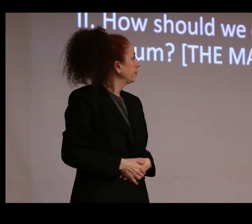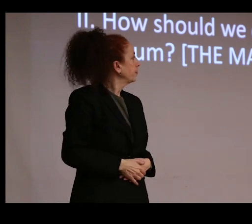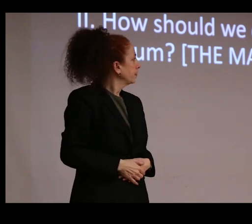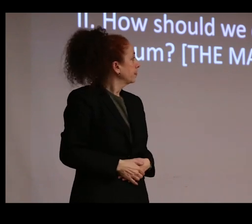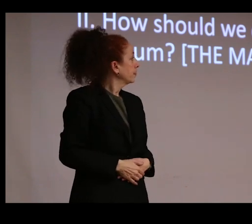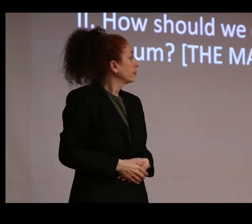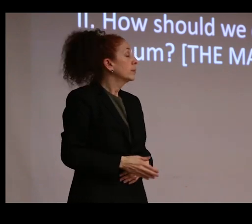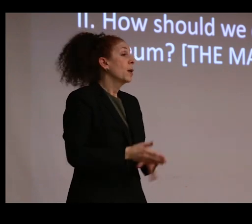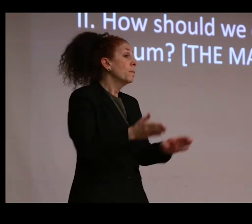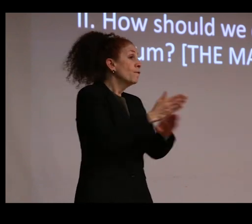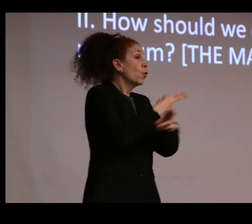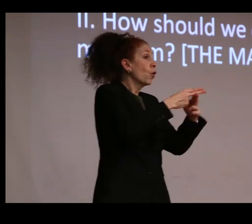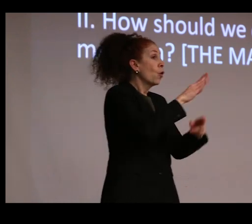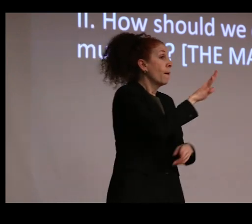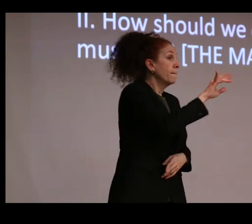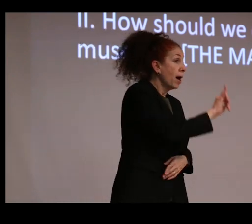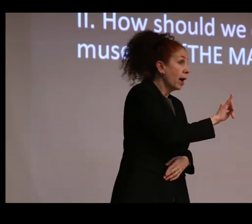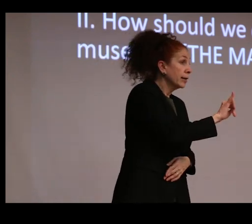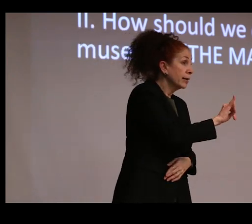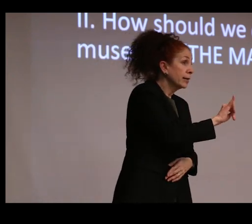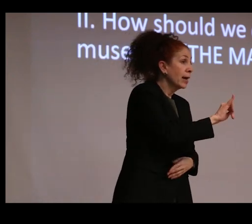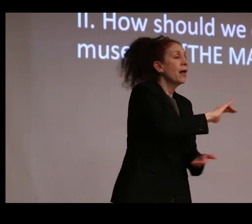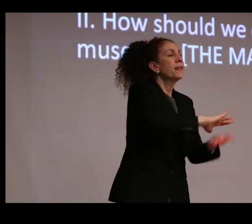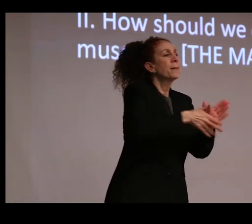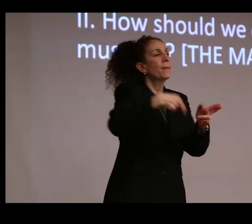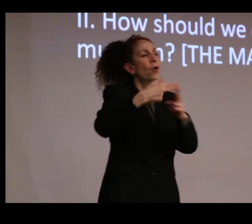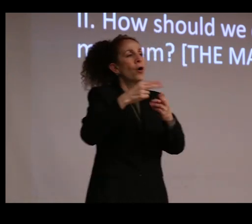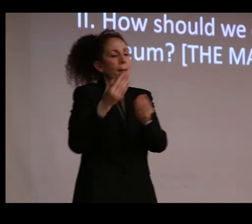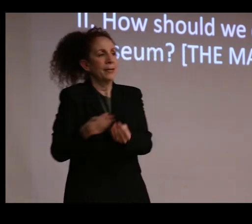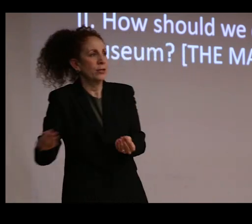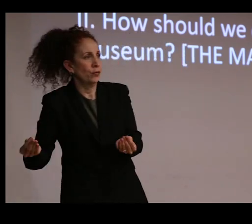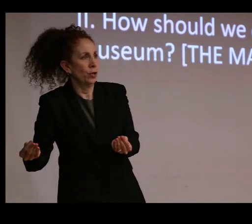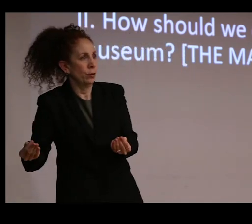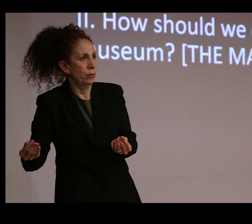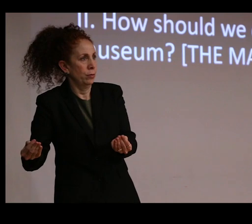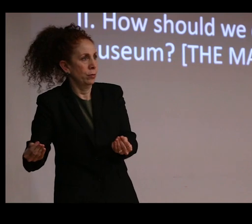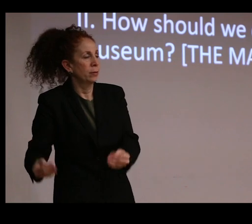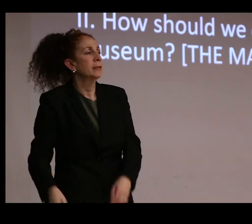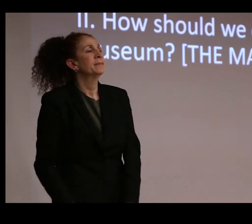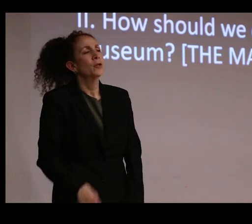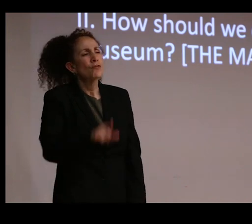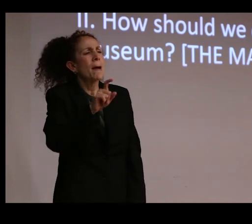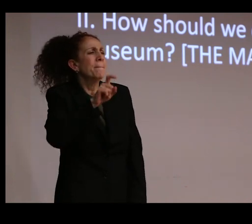to bodies to descriptions of material, so specifically metal and bone.